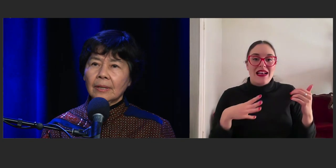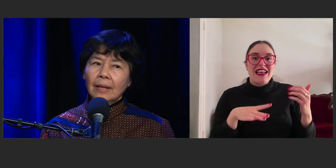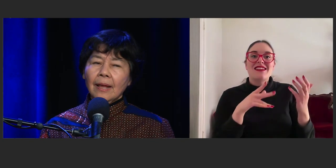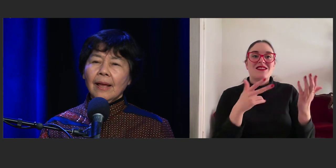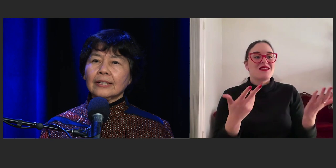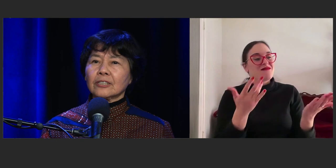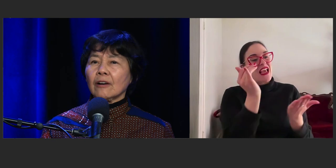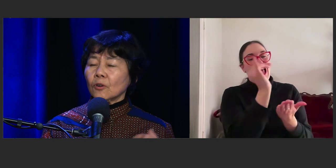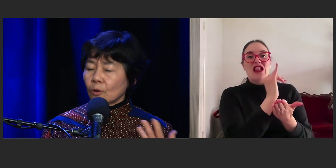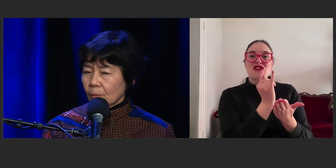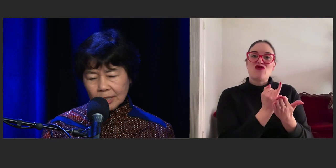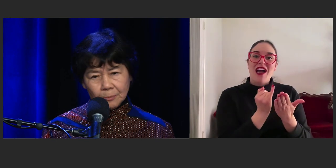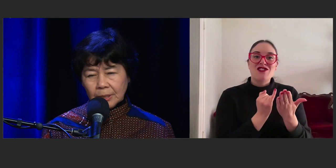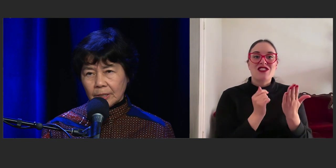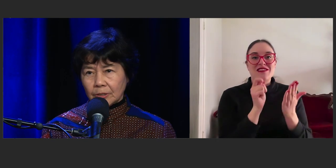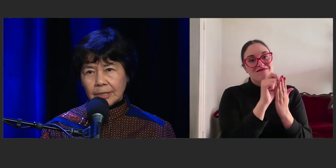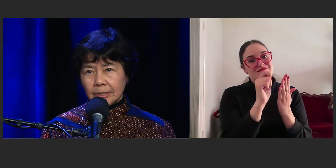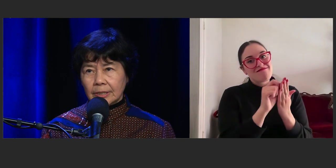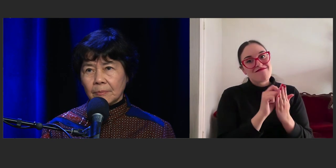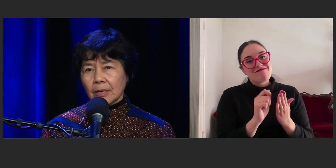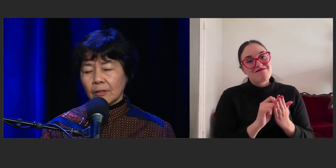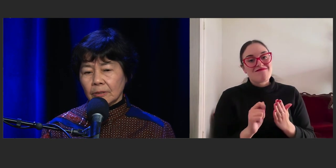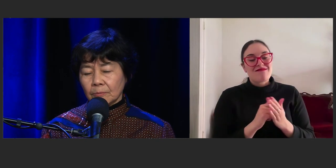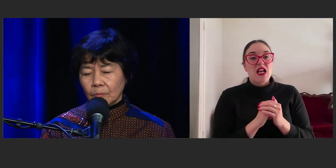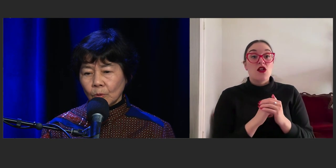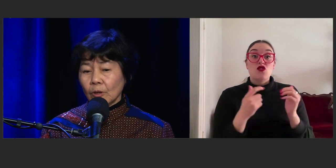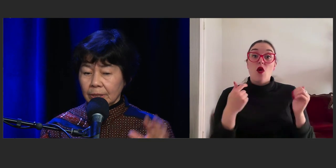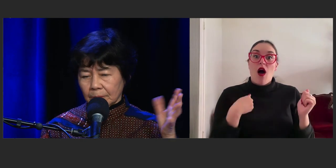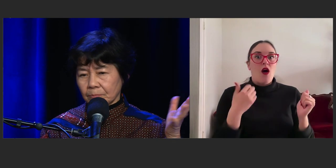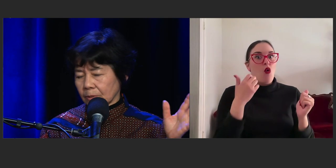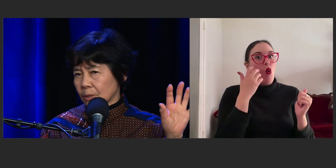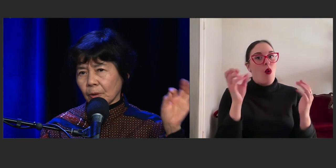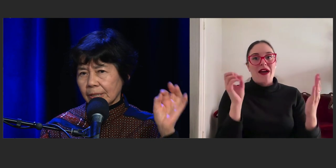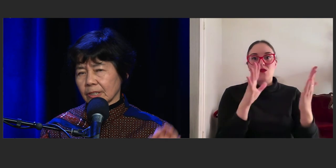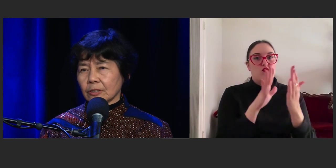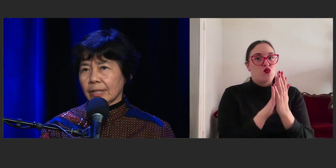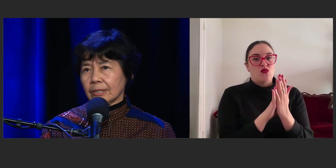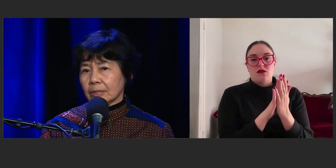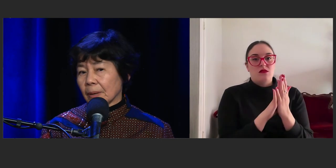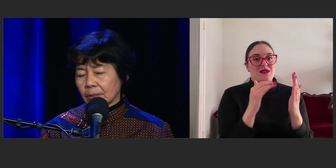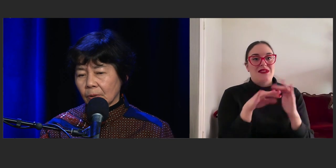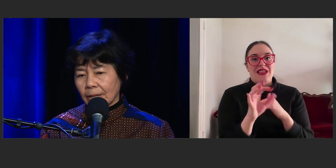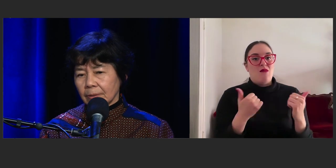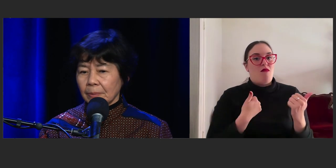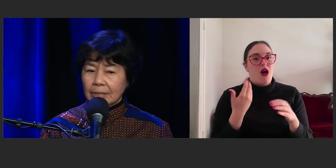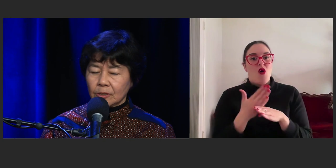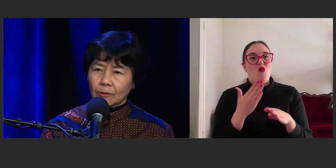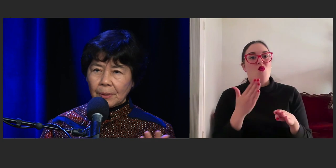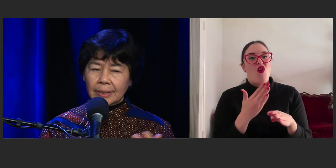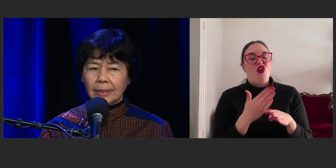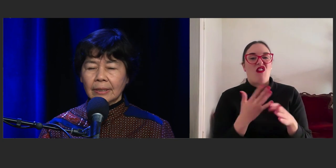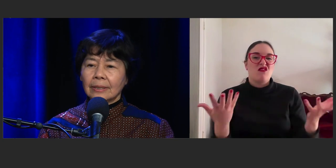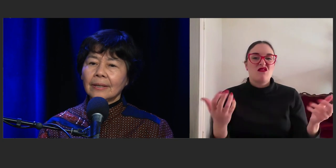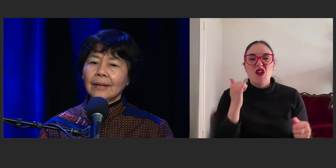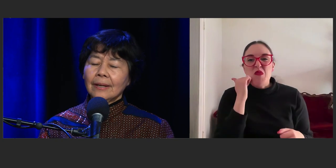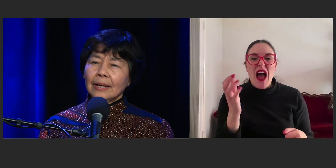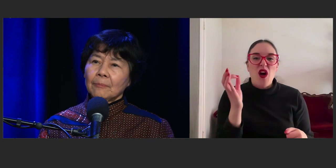And so I've always put illustrations in my own work, just spot illustrations, black and white pencil, pen and ink.